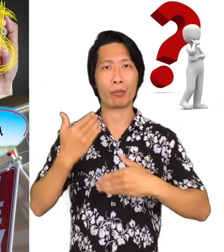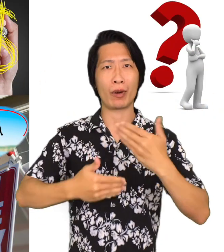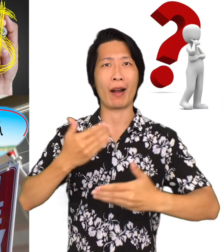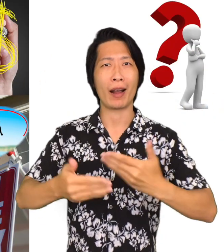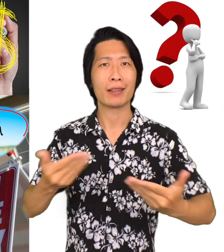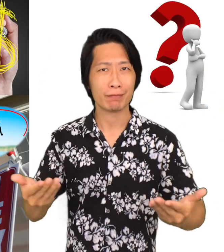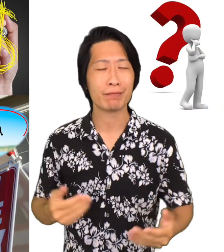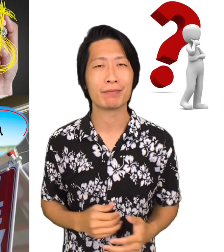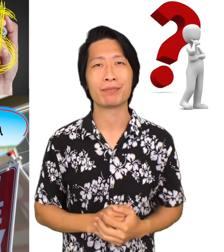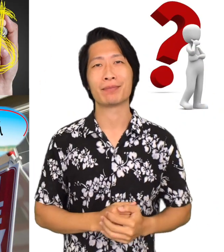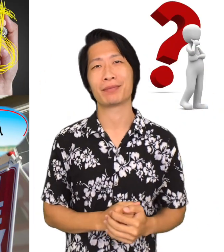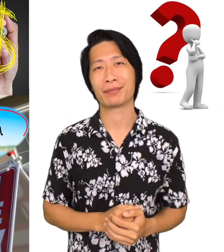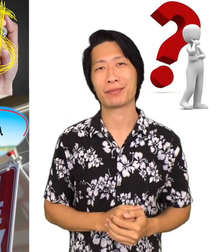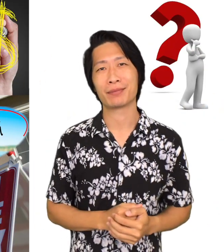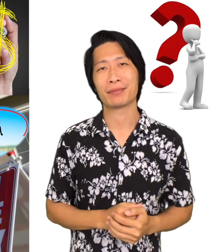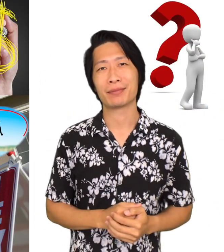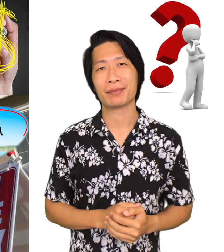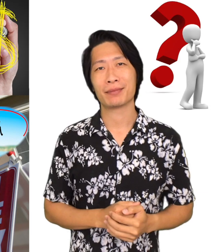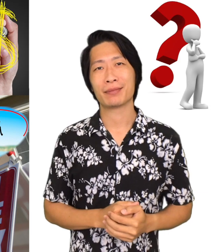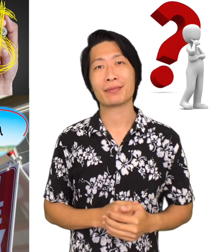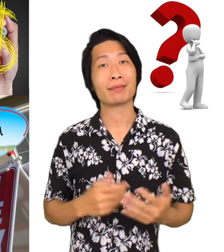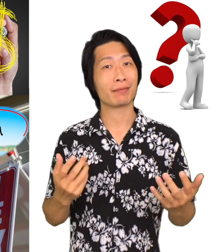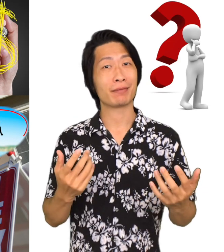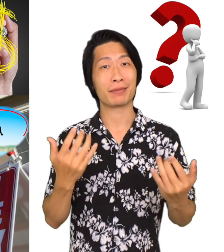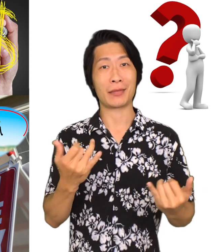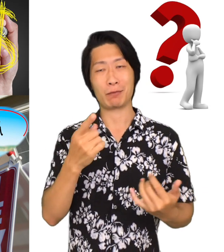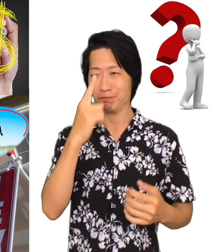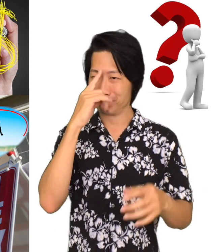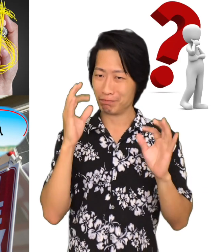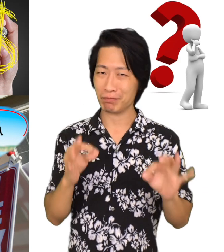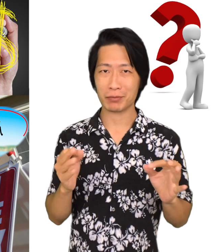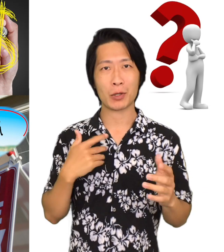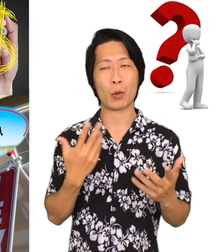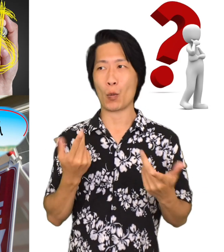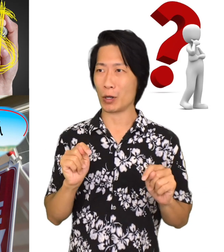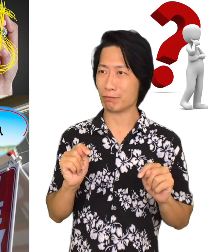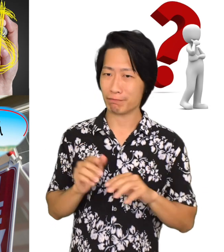process is like. So now you've decided to take your first